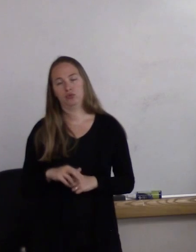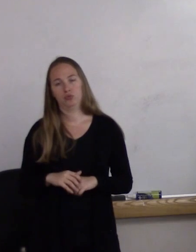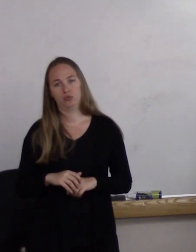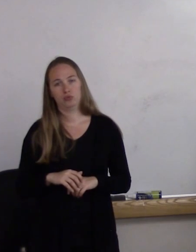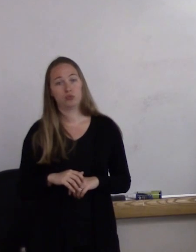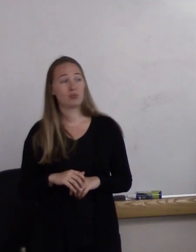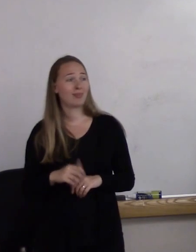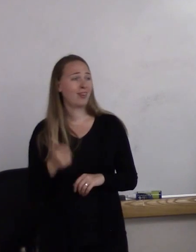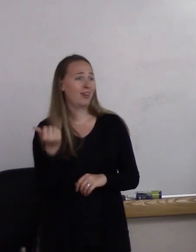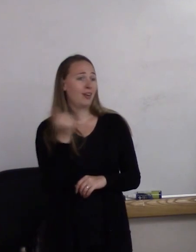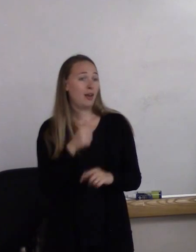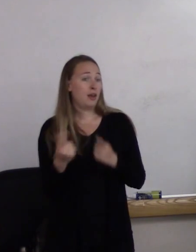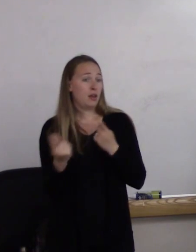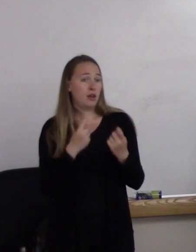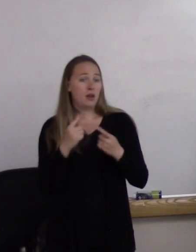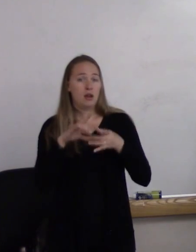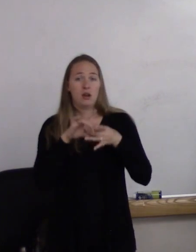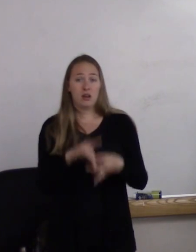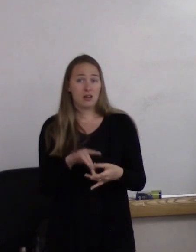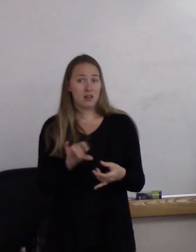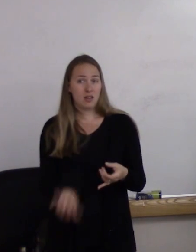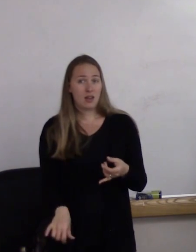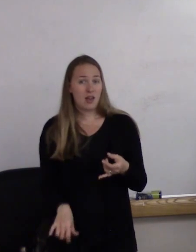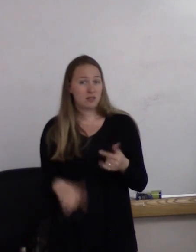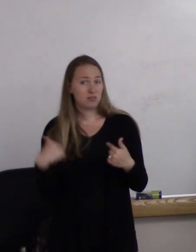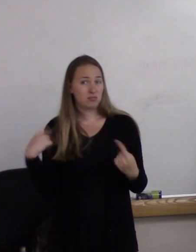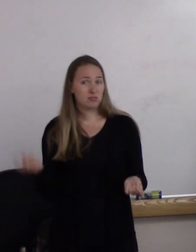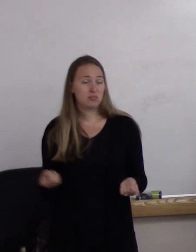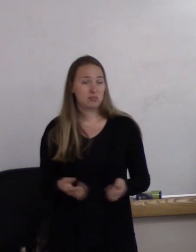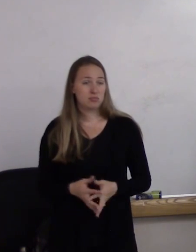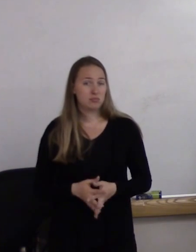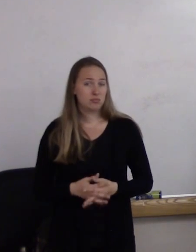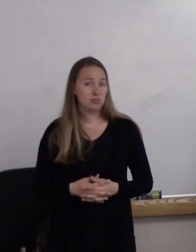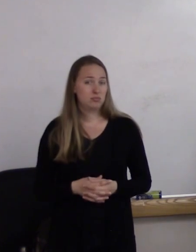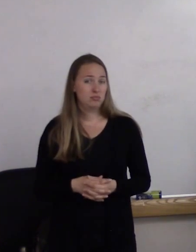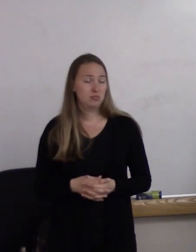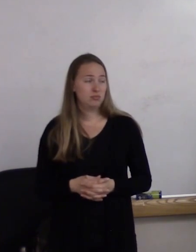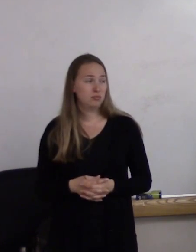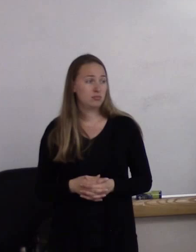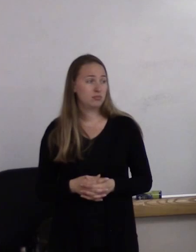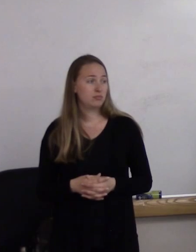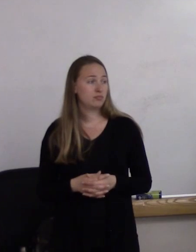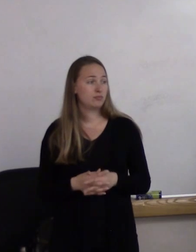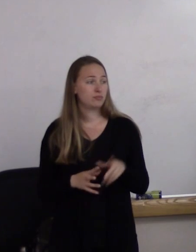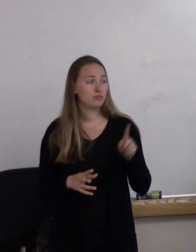Any questions about that so far? Yes.